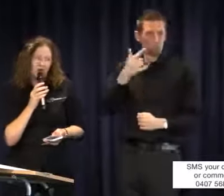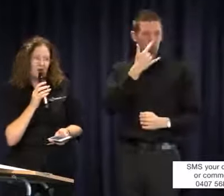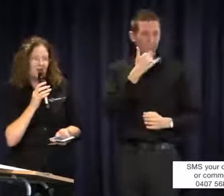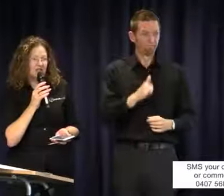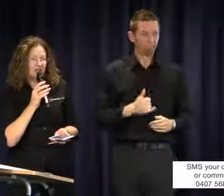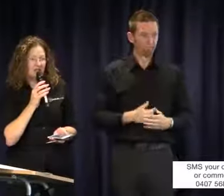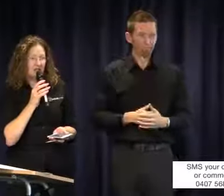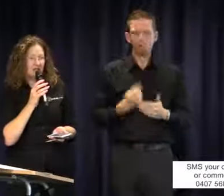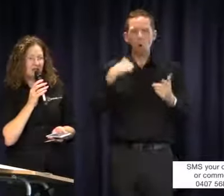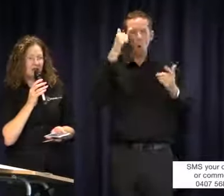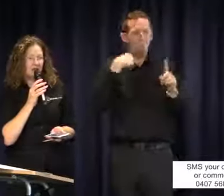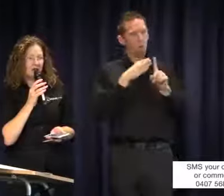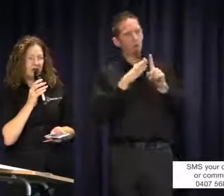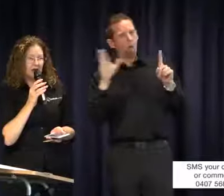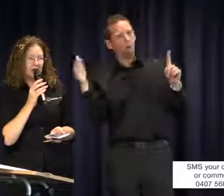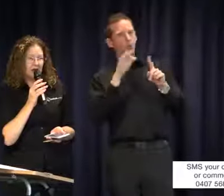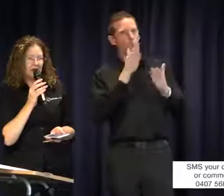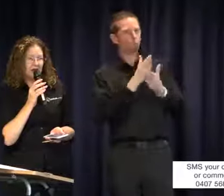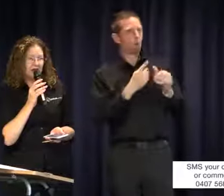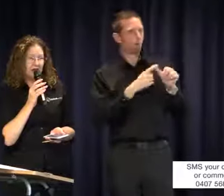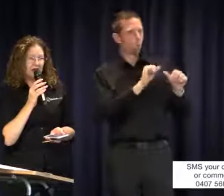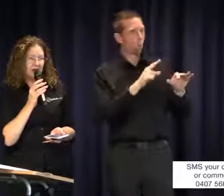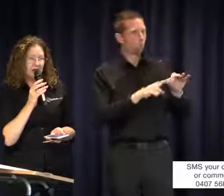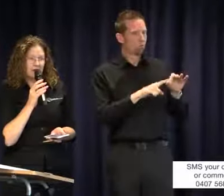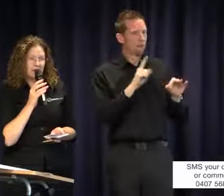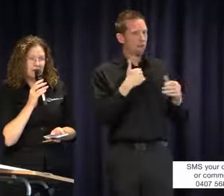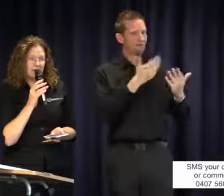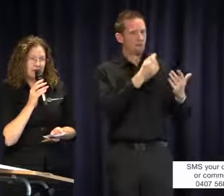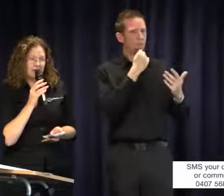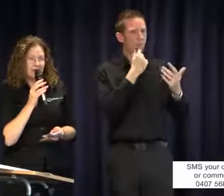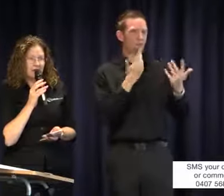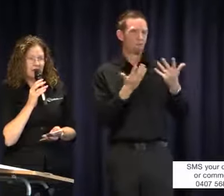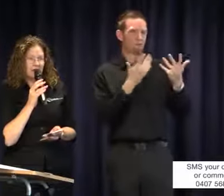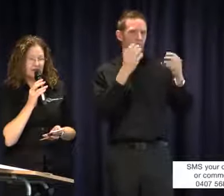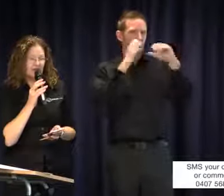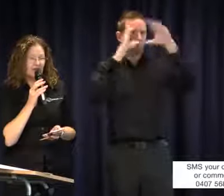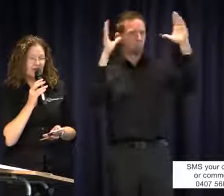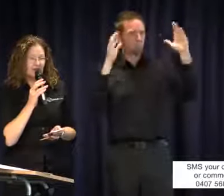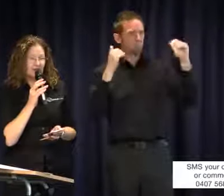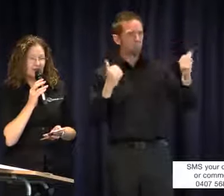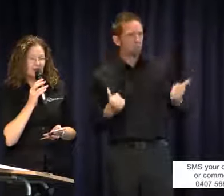I know it doesn't answer your question, but just giving you a bit of I guess an idea of